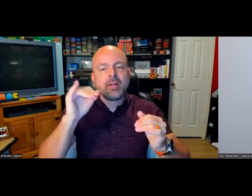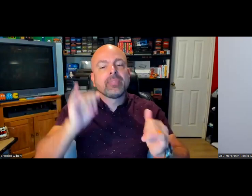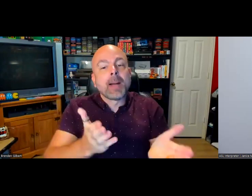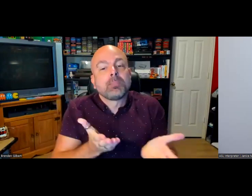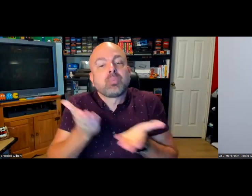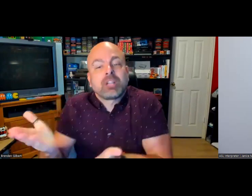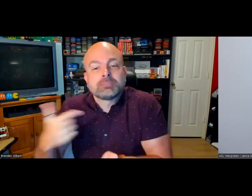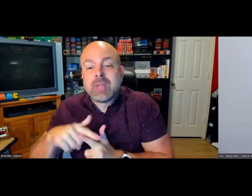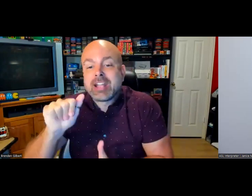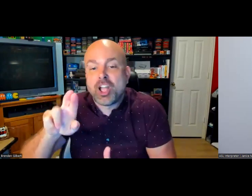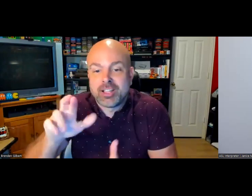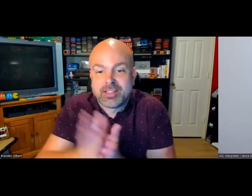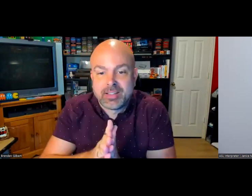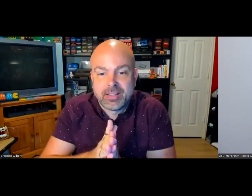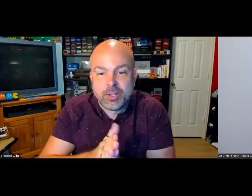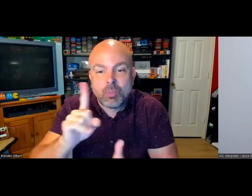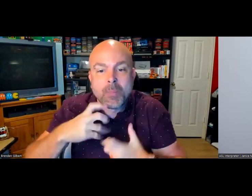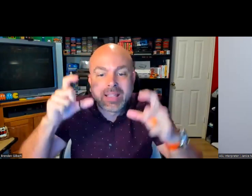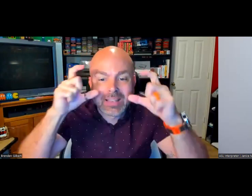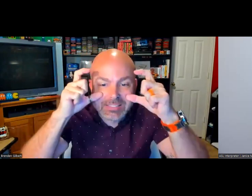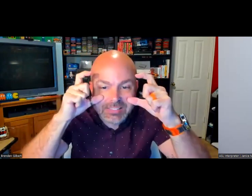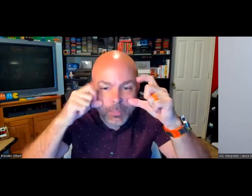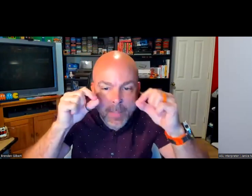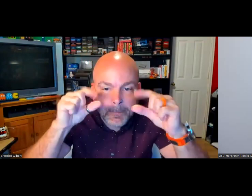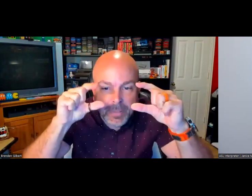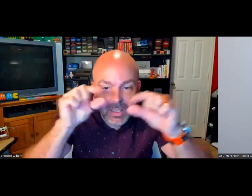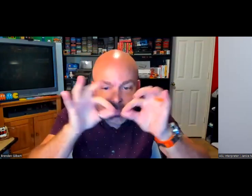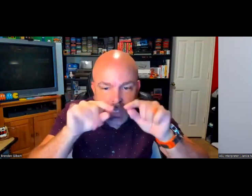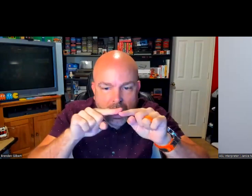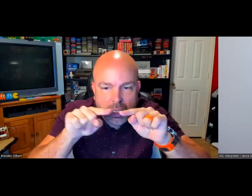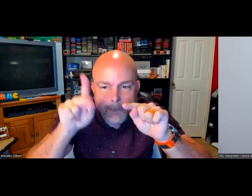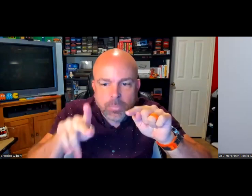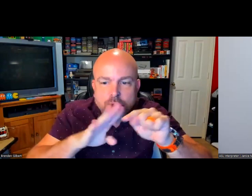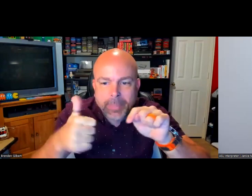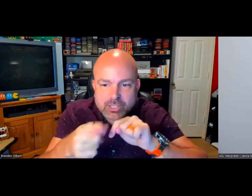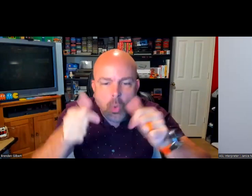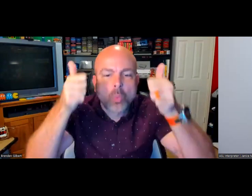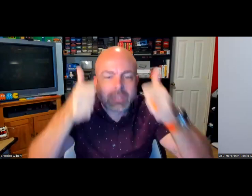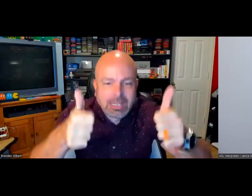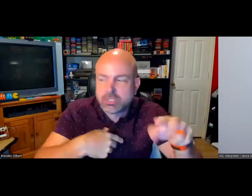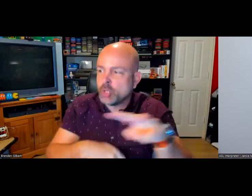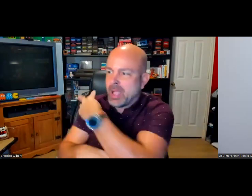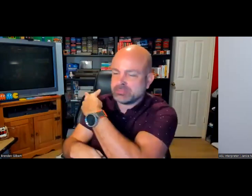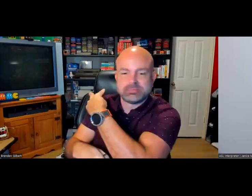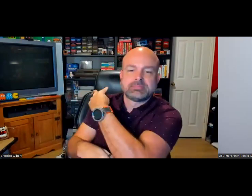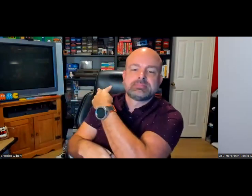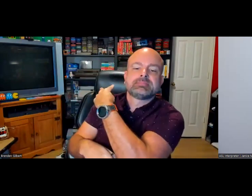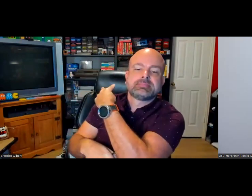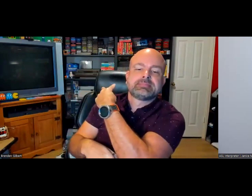even in an elevator, if somebody is behind me talking, I would have no idea. But if I've got captioned glasses on, like AR,